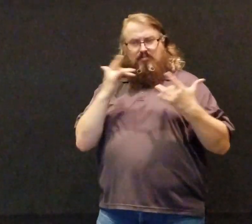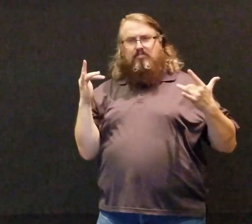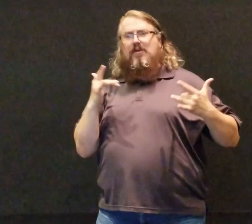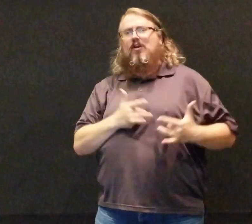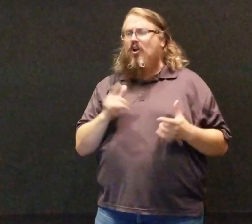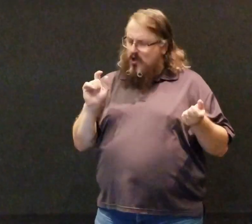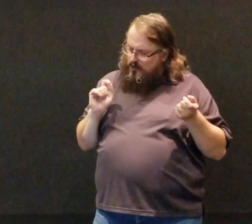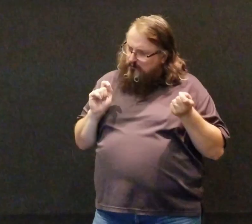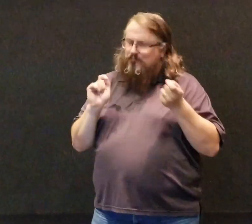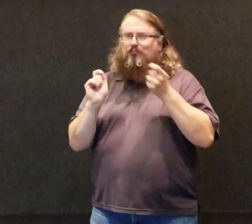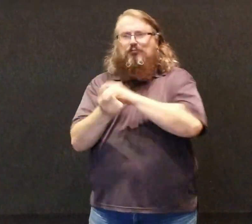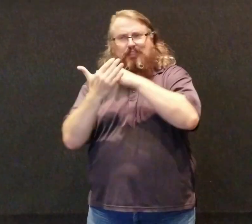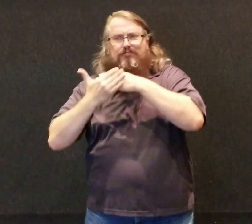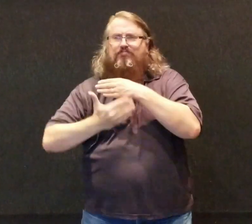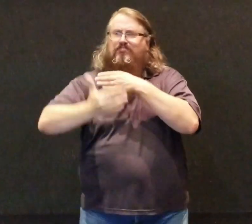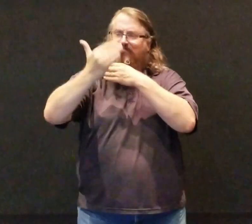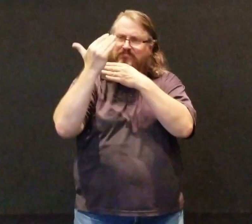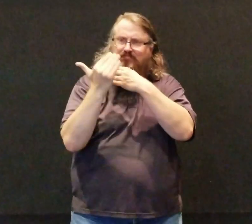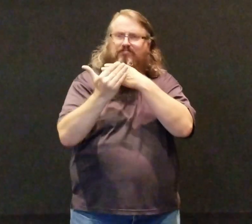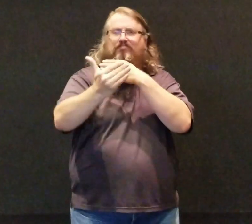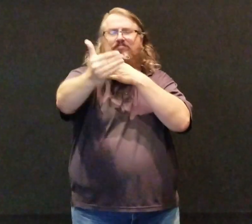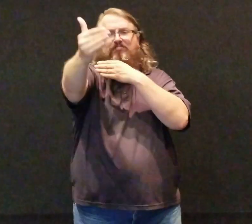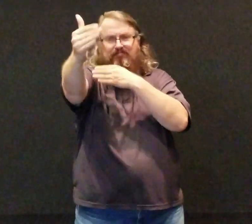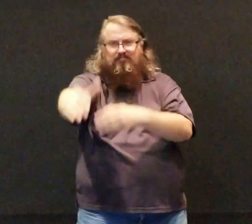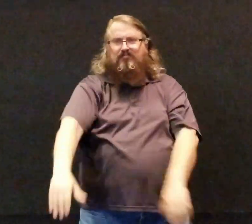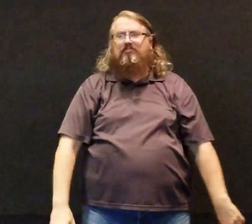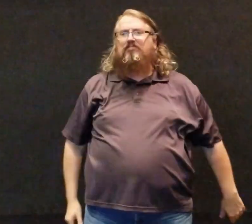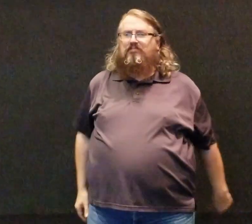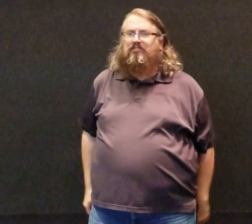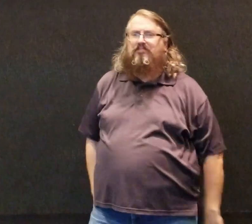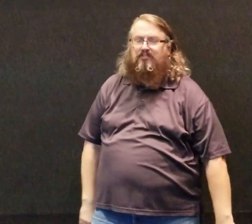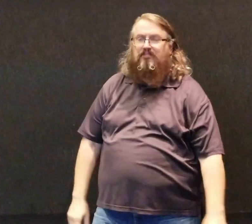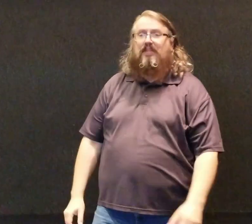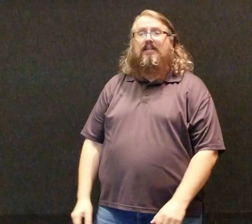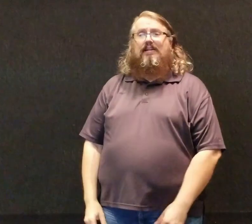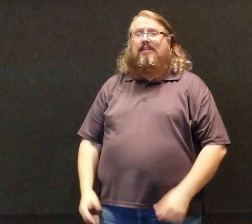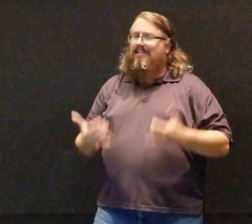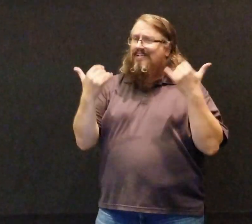This beating heart forever changed